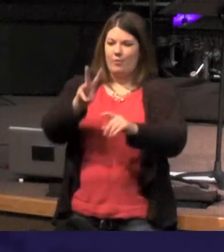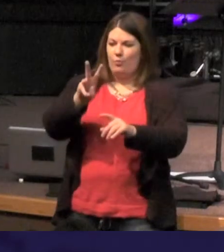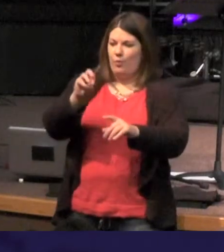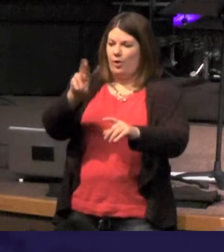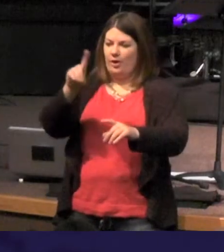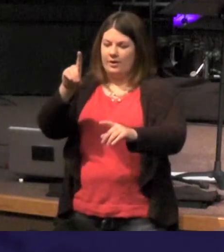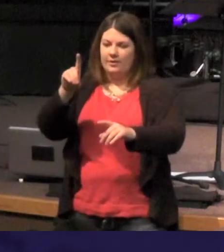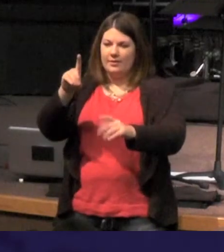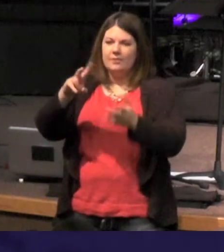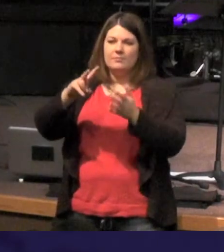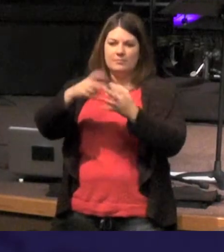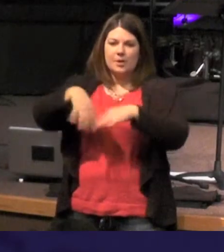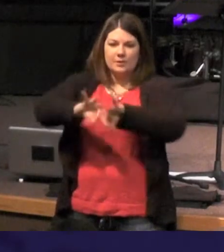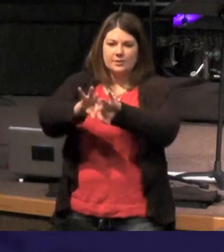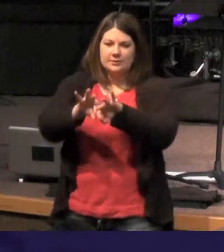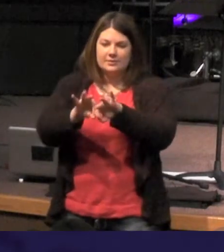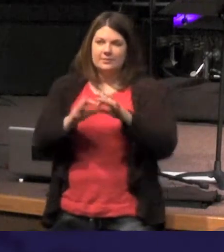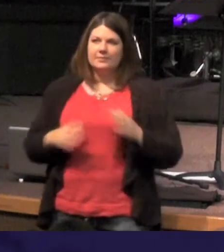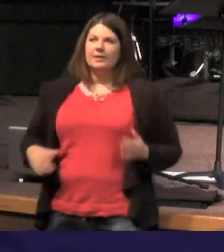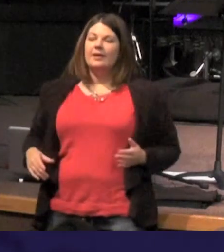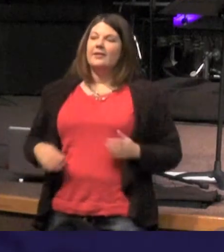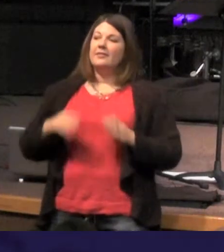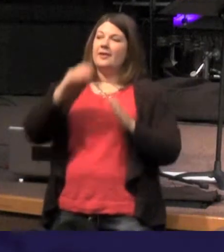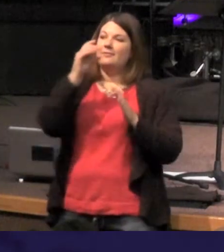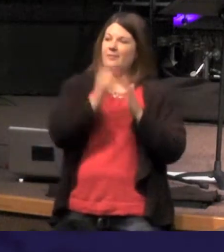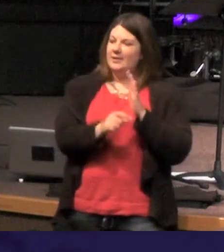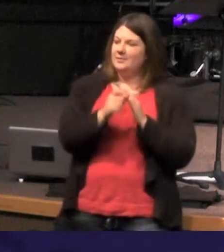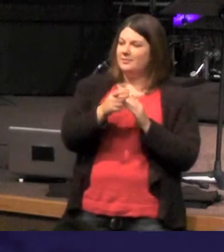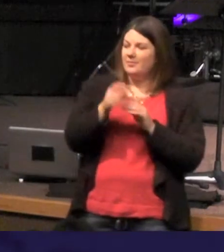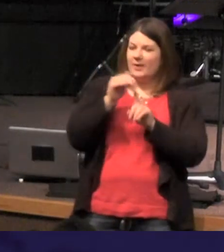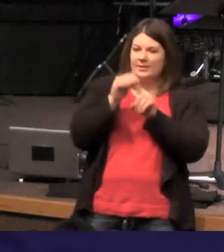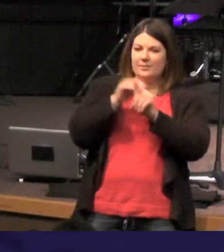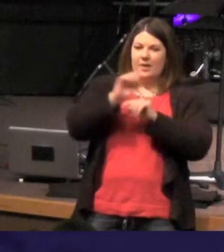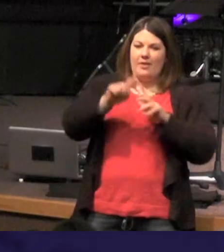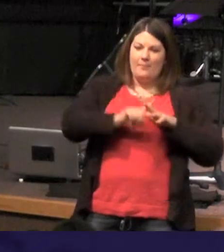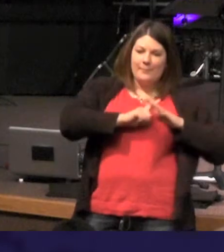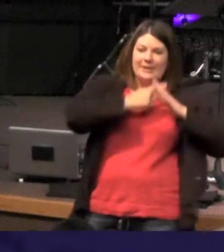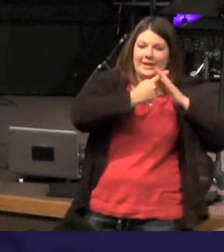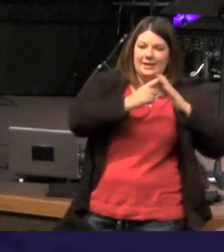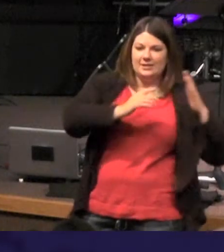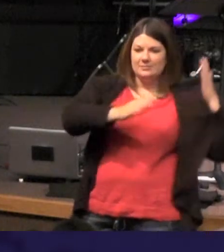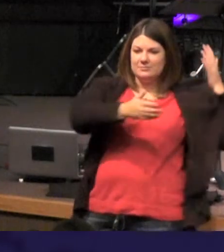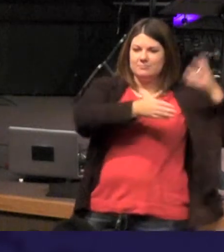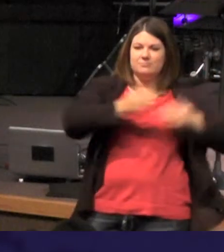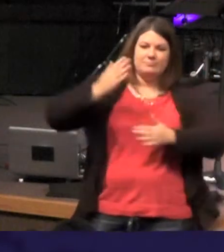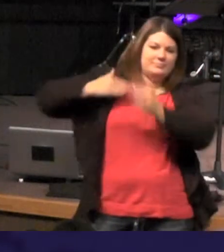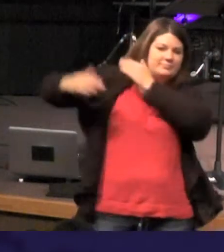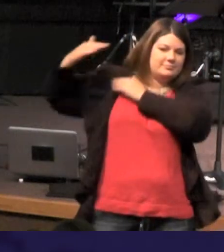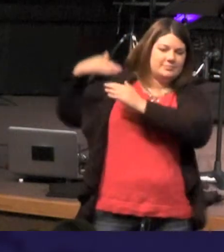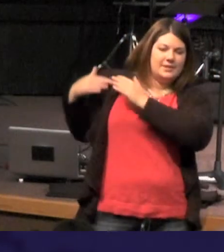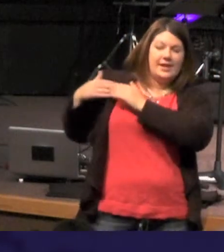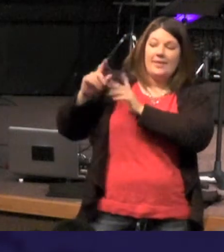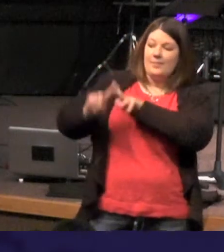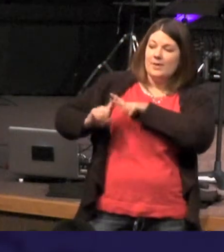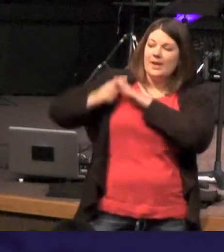a first of all the phrase reminds them of the very beginning right - remember Genesis chapter one "In the beginning God created the heavens and the earth..."